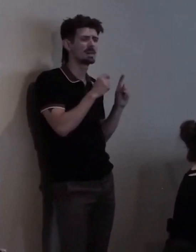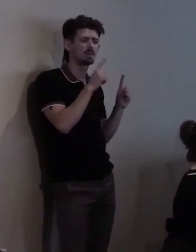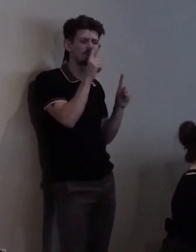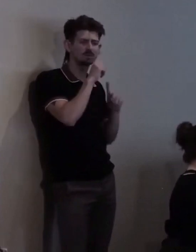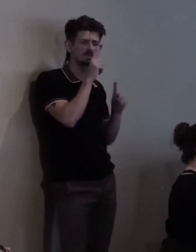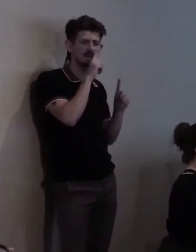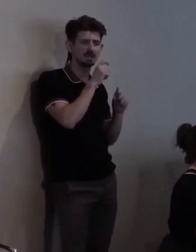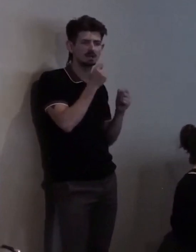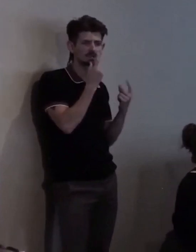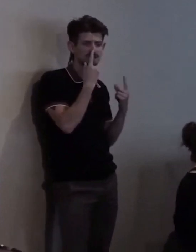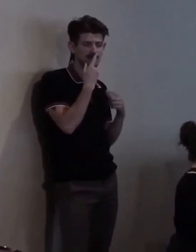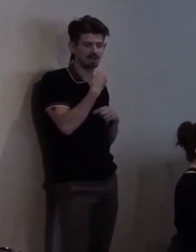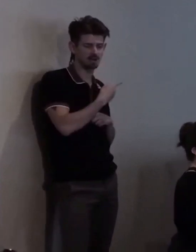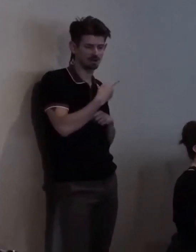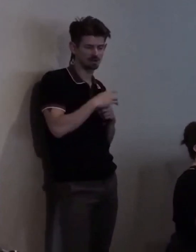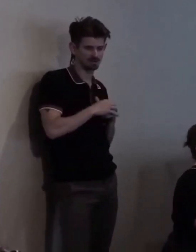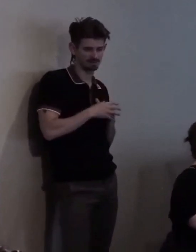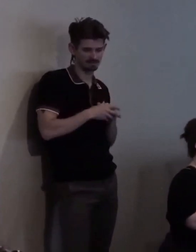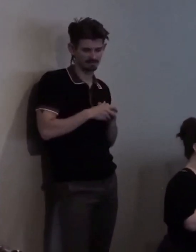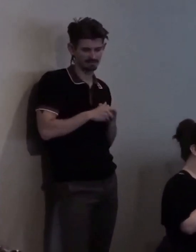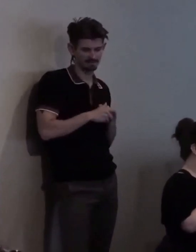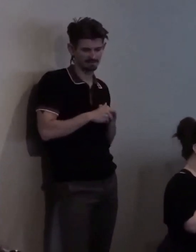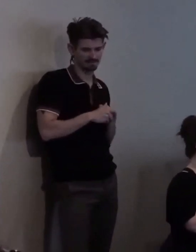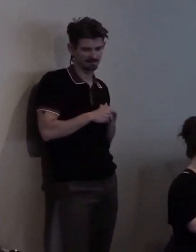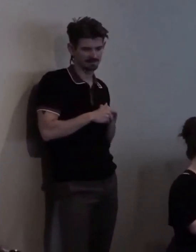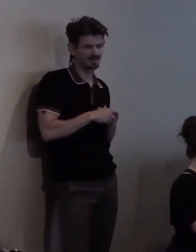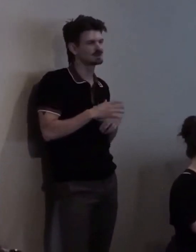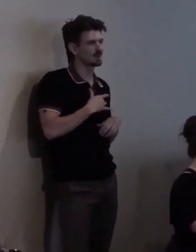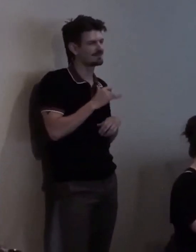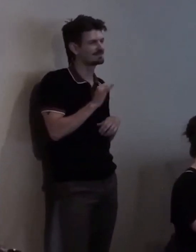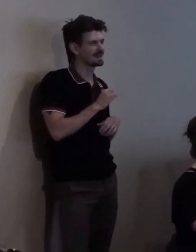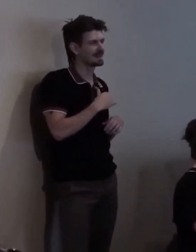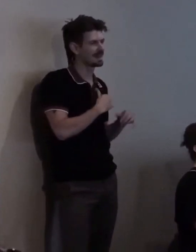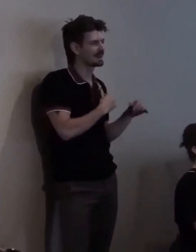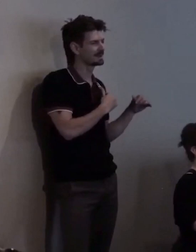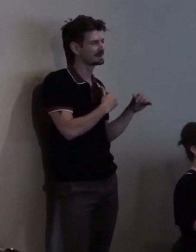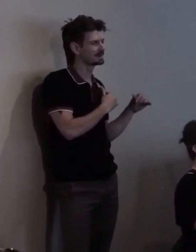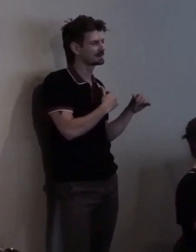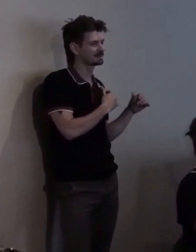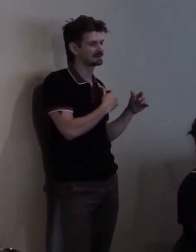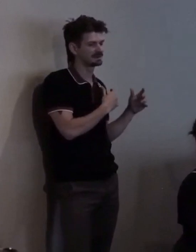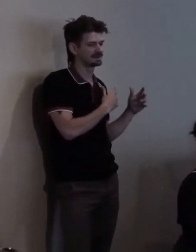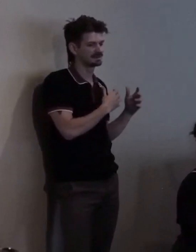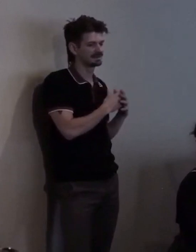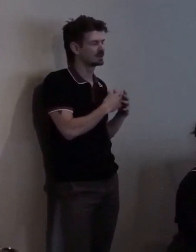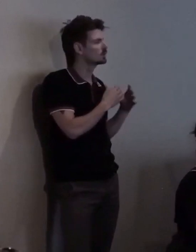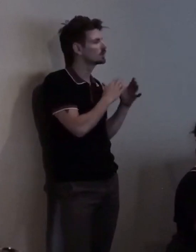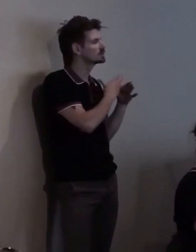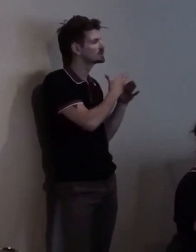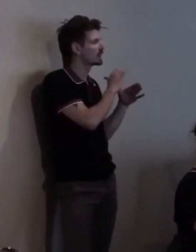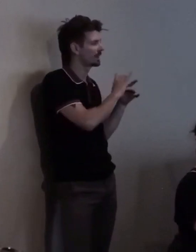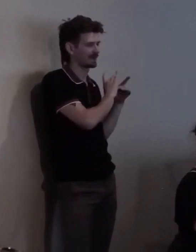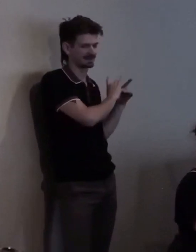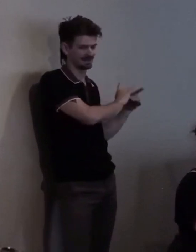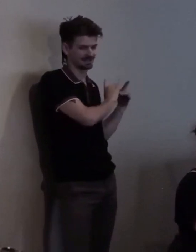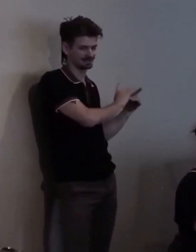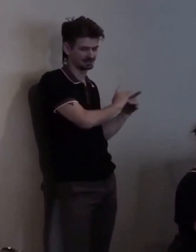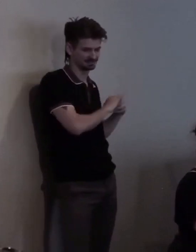And in some ways I feel like Kathy and I are... Uhh... Have a full connection... Uhm...